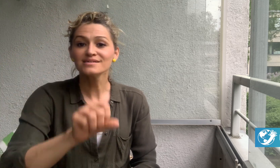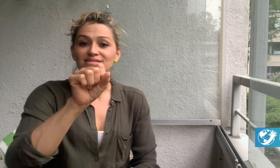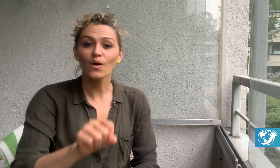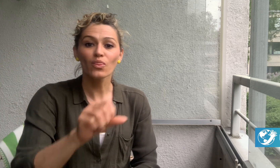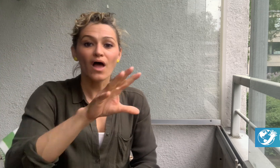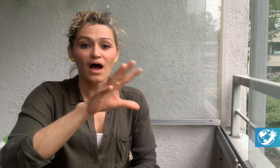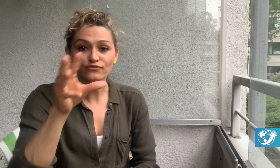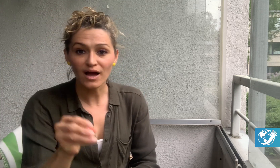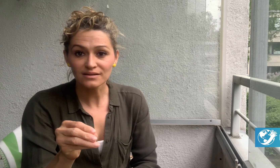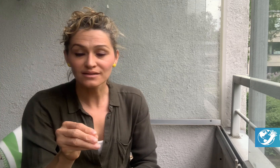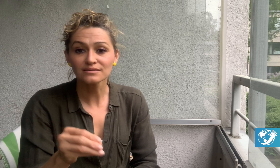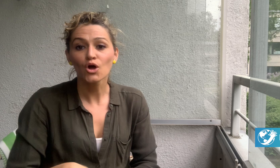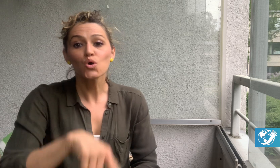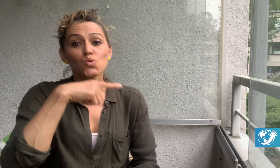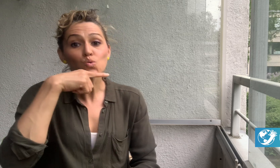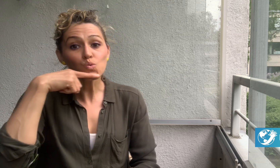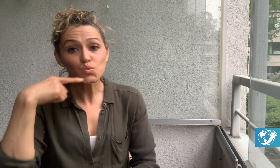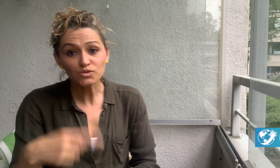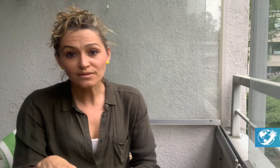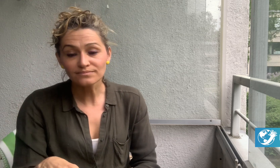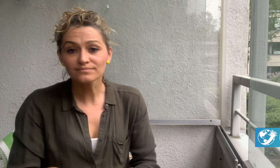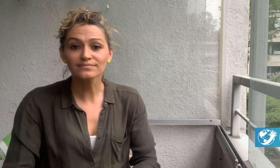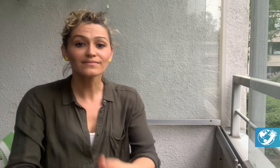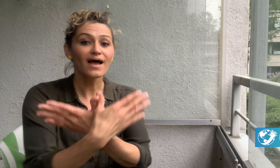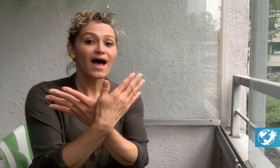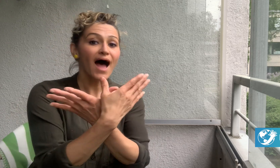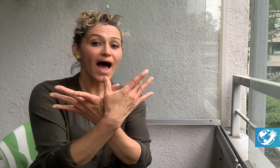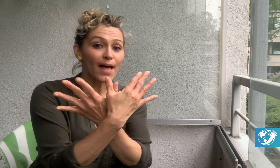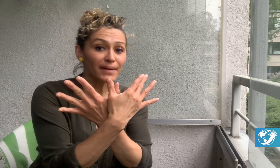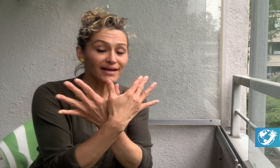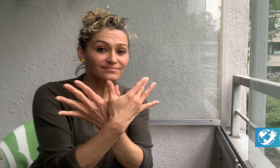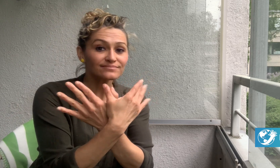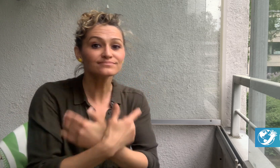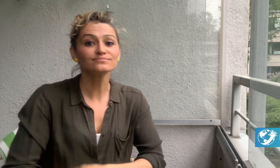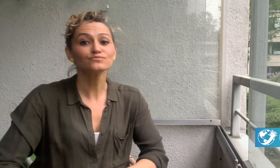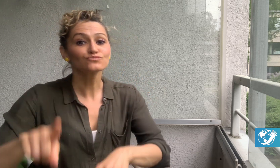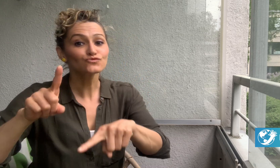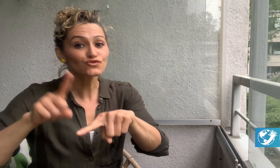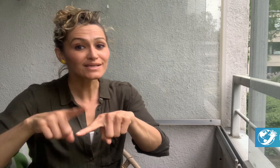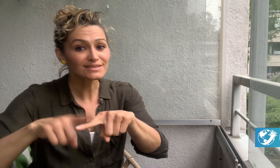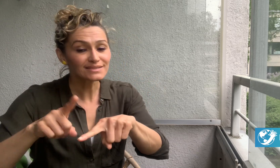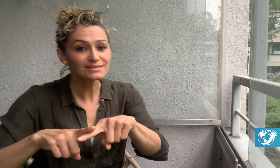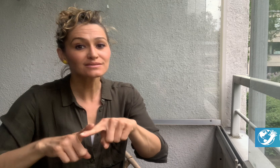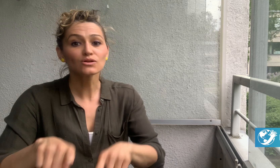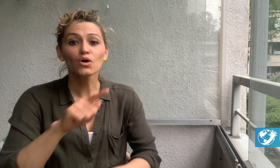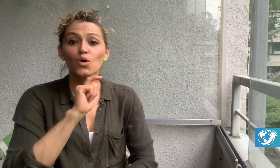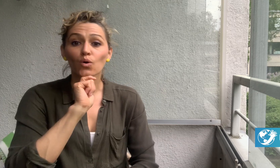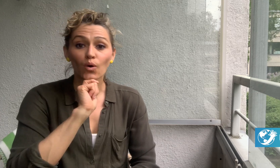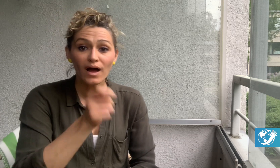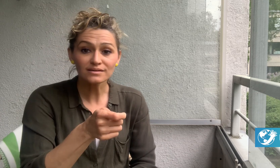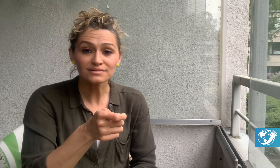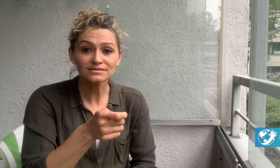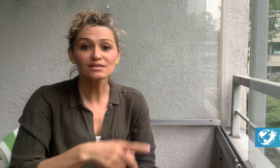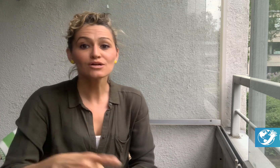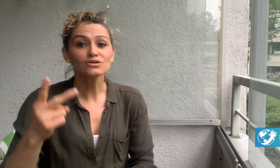South Africa, Russia, Albania, Greece, Hungary, Slovenia,